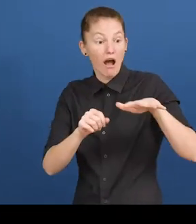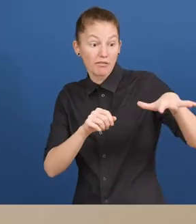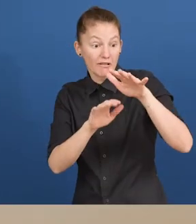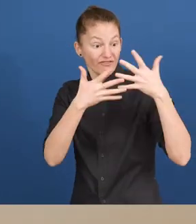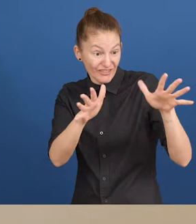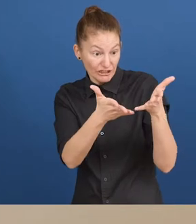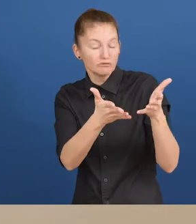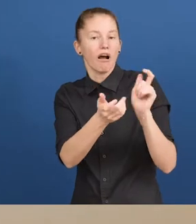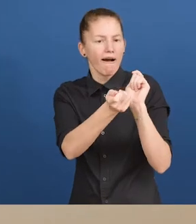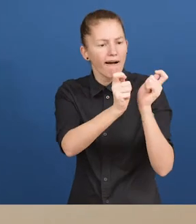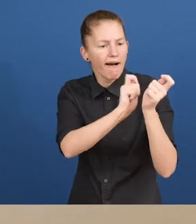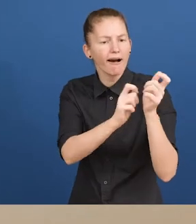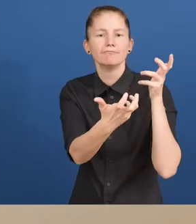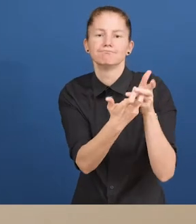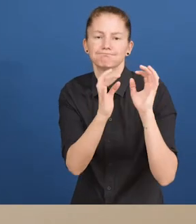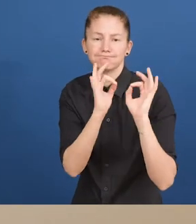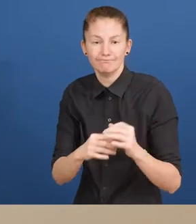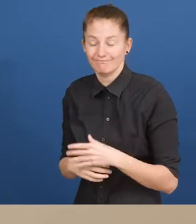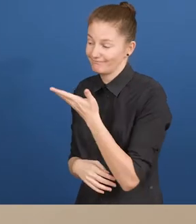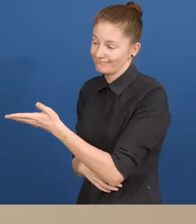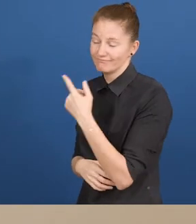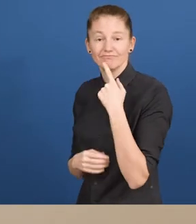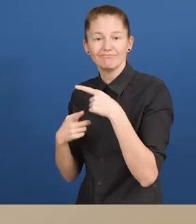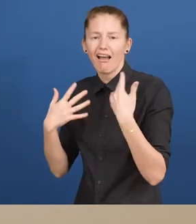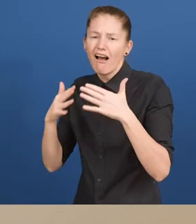Aditi Agarwa: "We are really happy to receive this award. It encourages